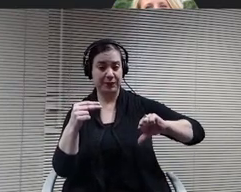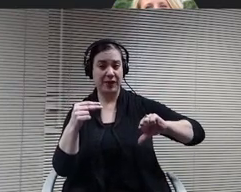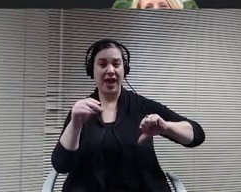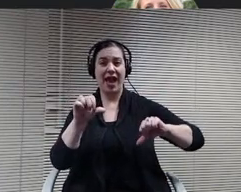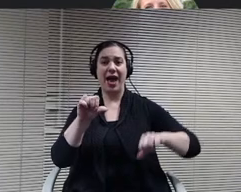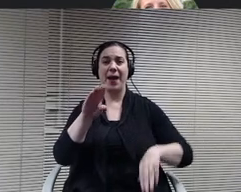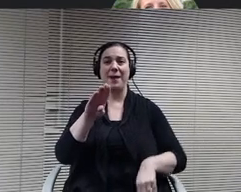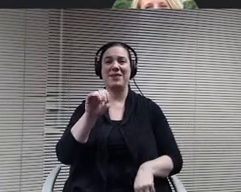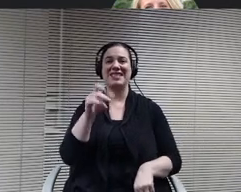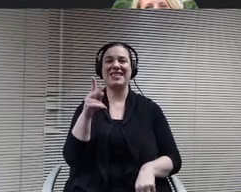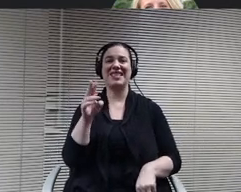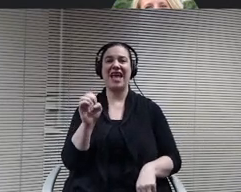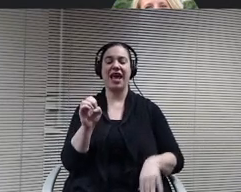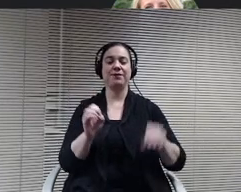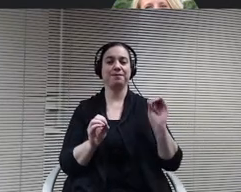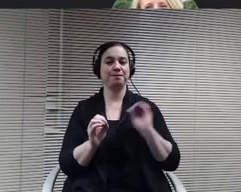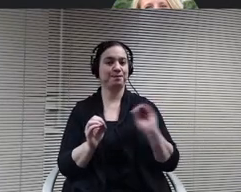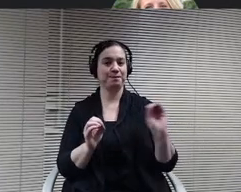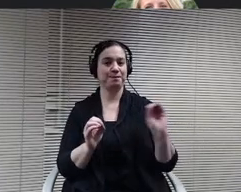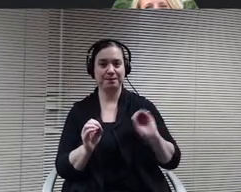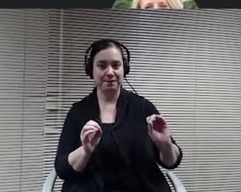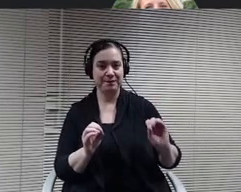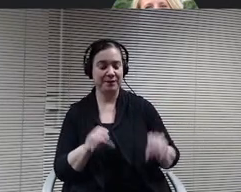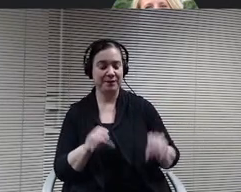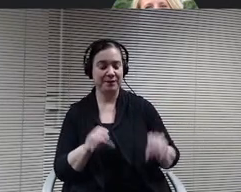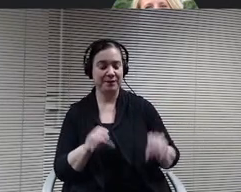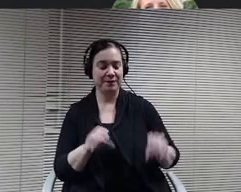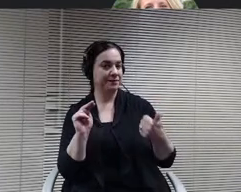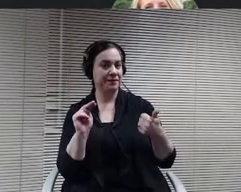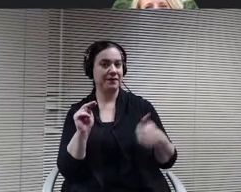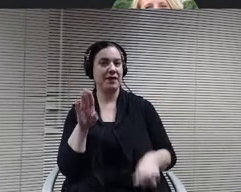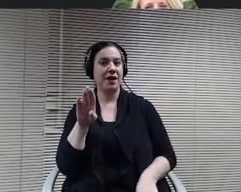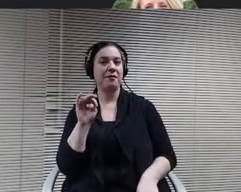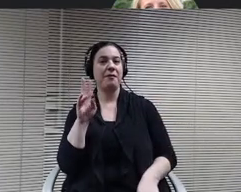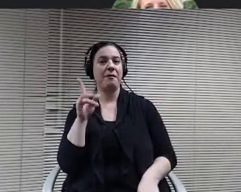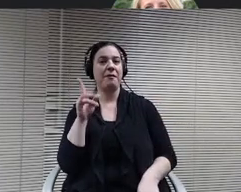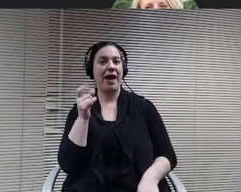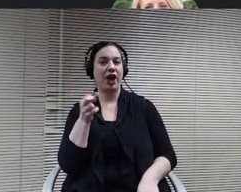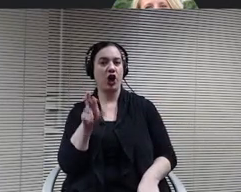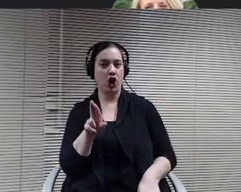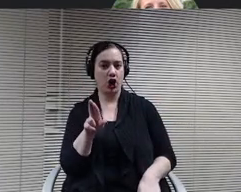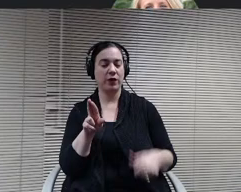and. Hi board member. Becker High Board member Holcomb.